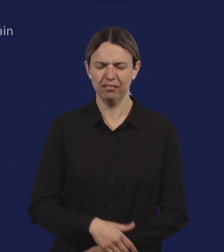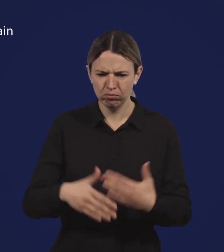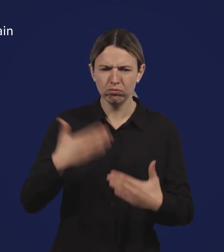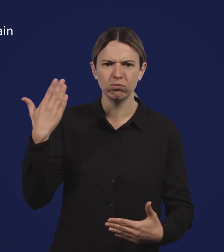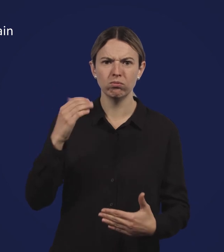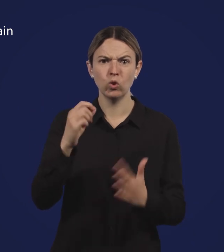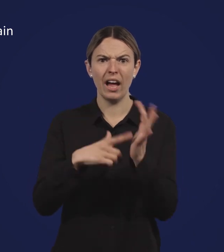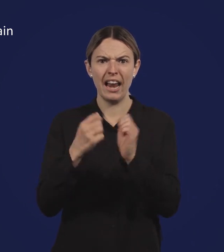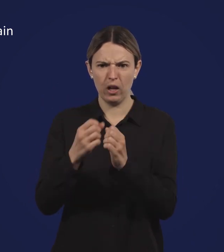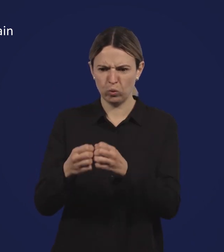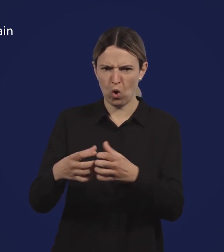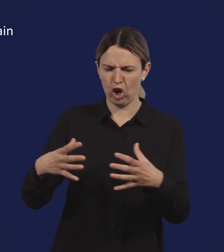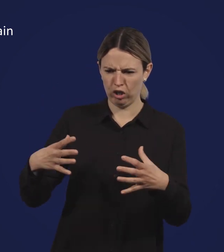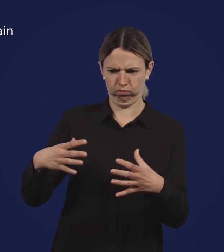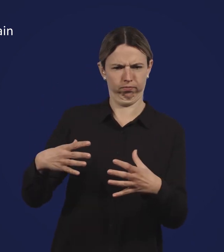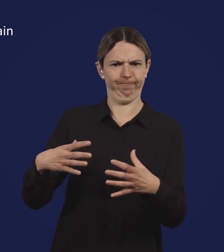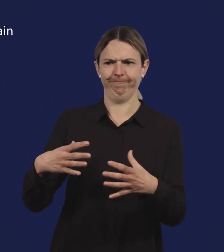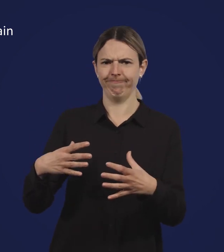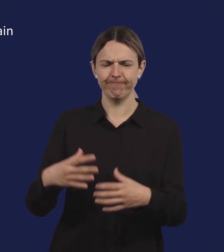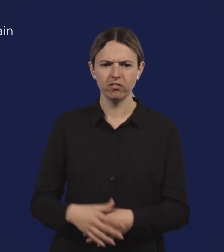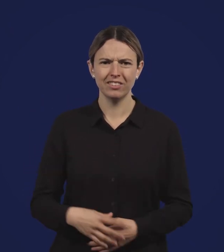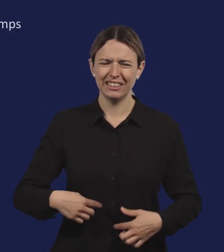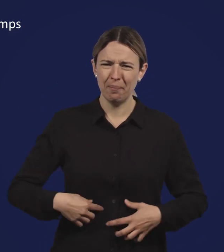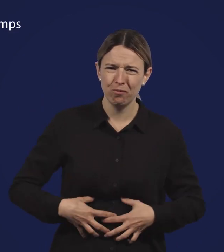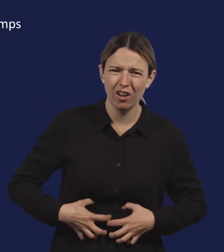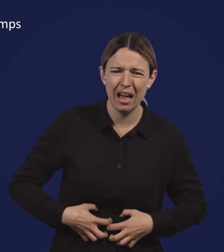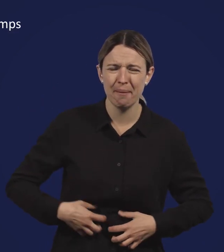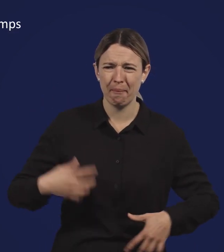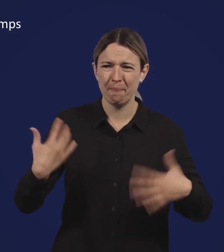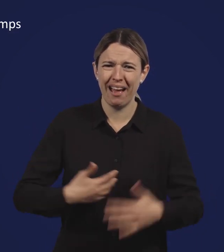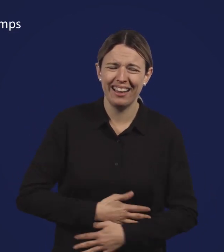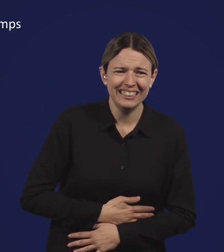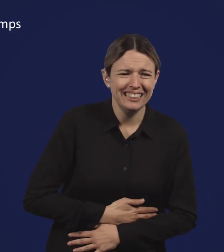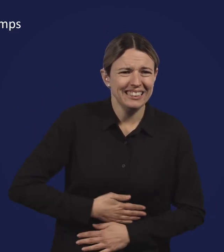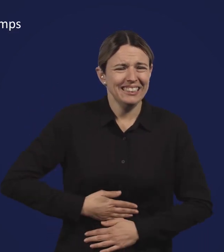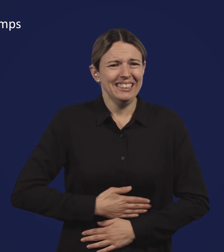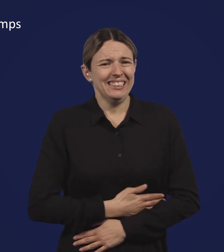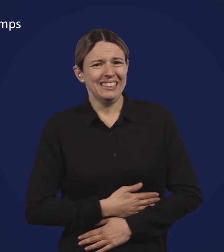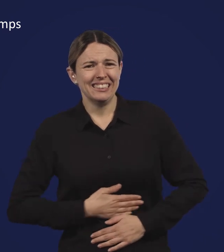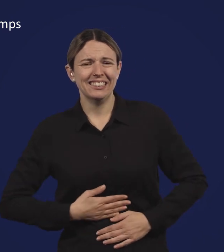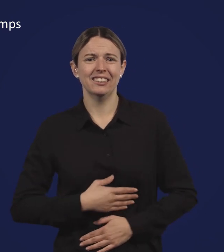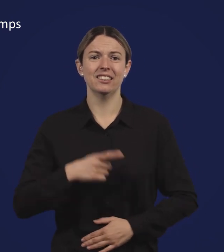Swelling or pain in lower limbs; Stomach pain or abdominal cramps;